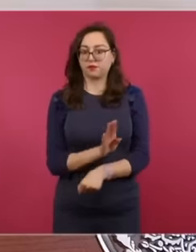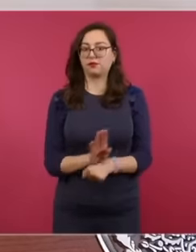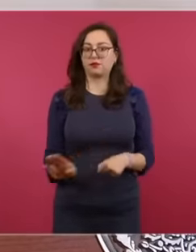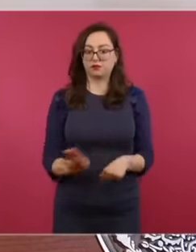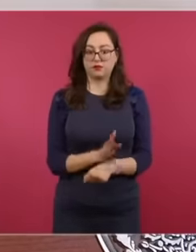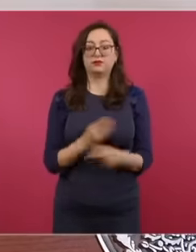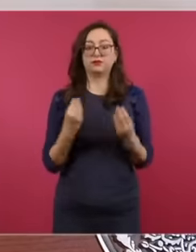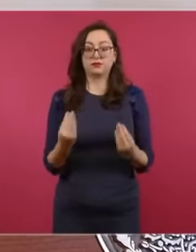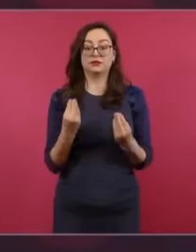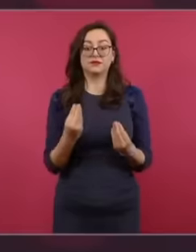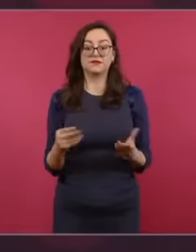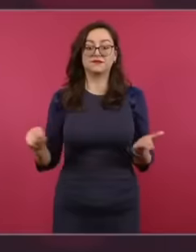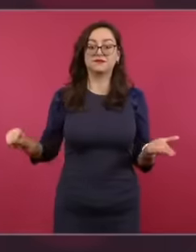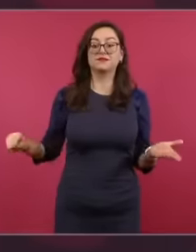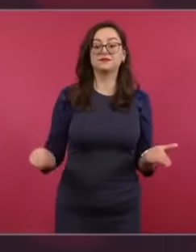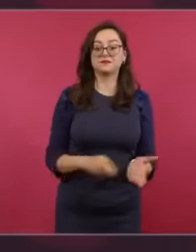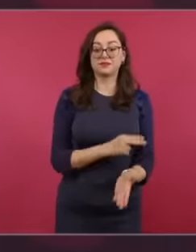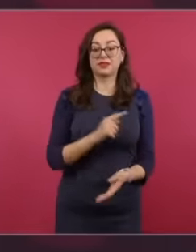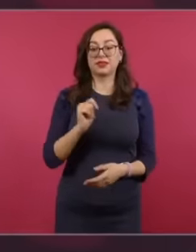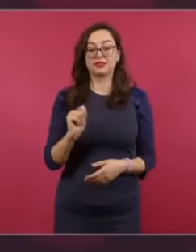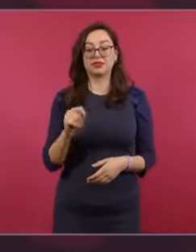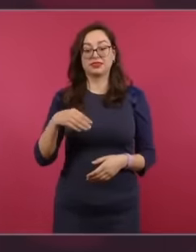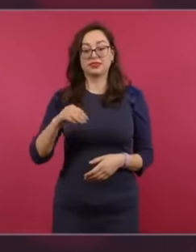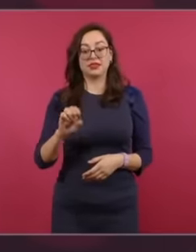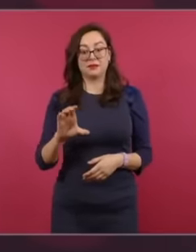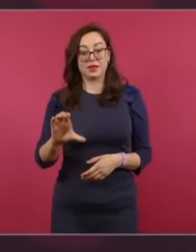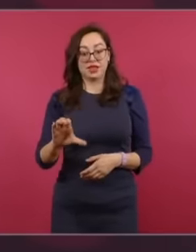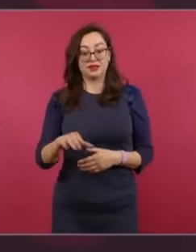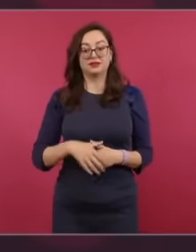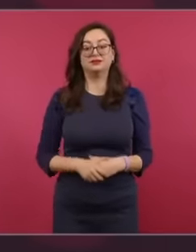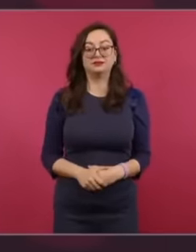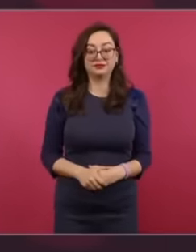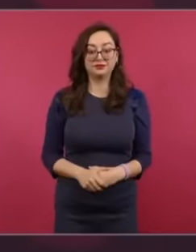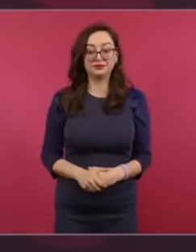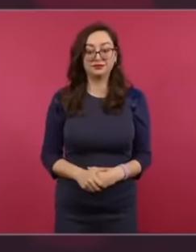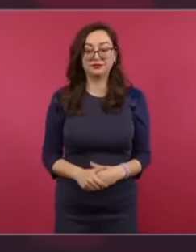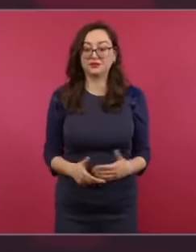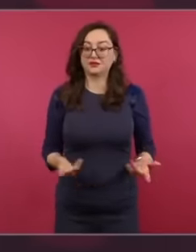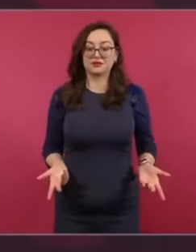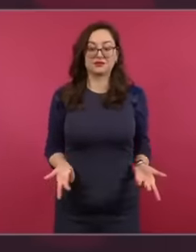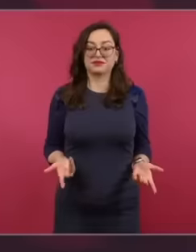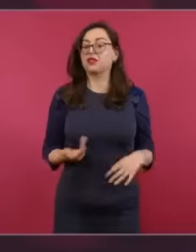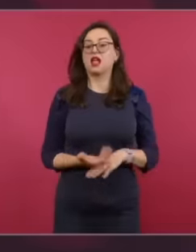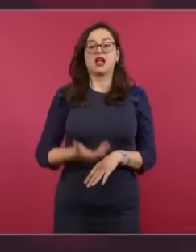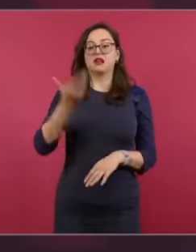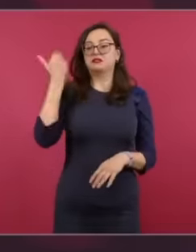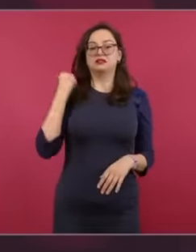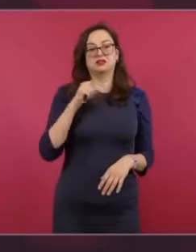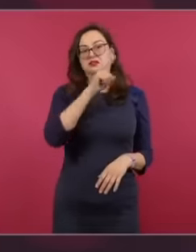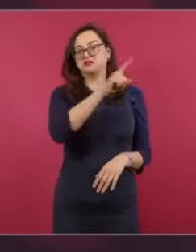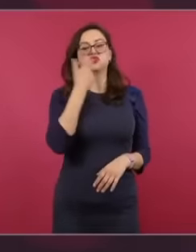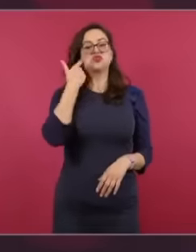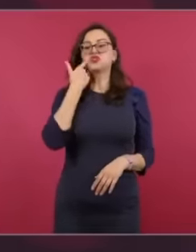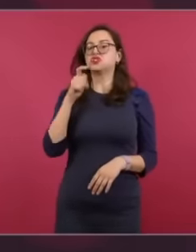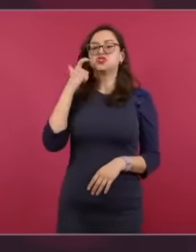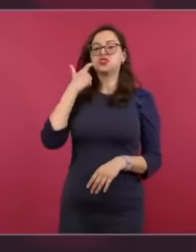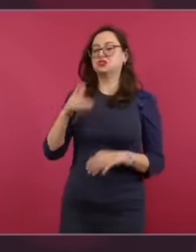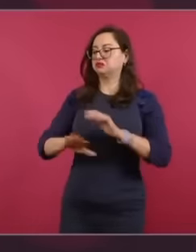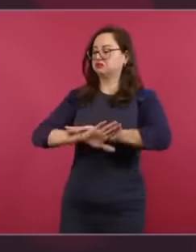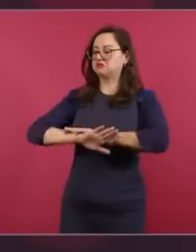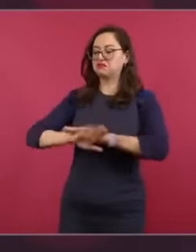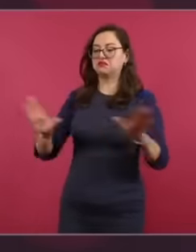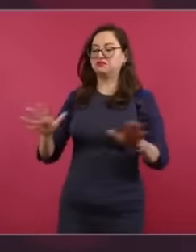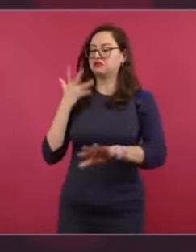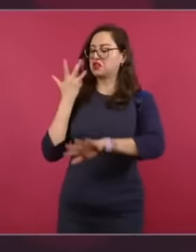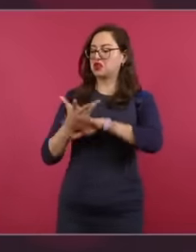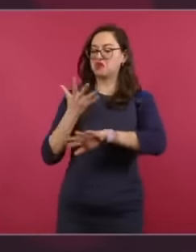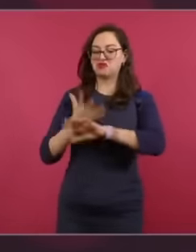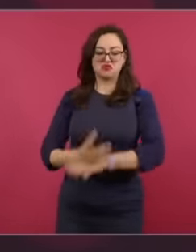the treaty was signed. He didn't want to, he didn't want to close the United States economy completely.